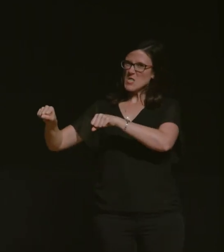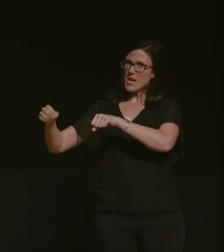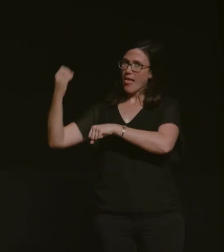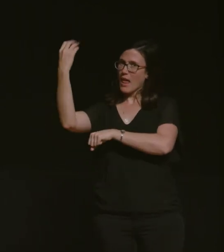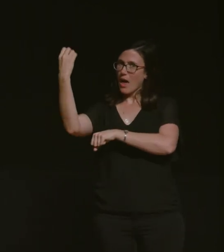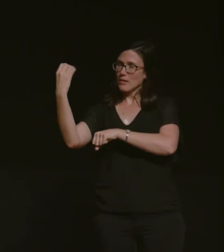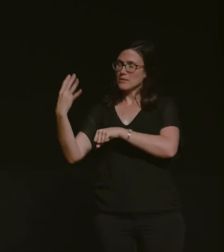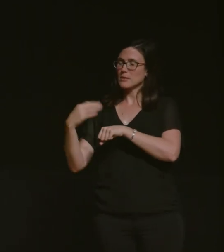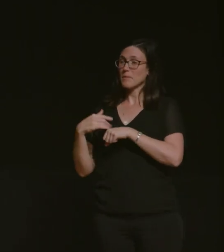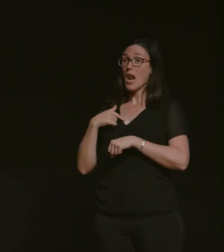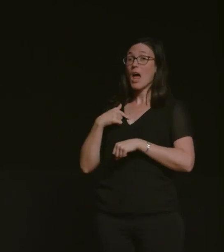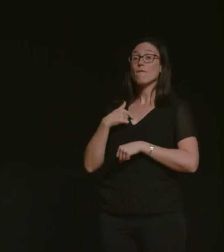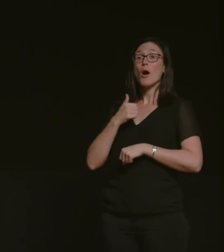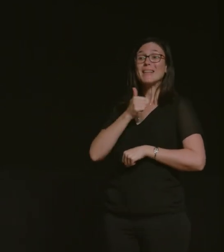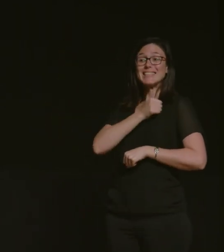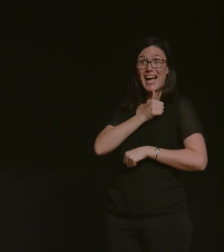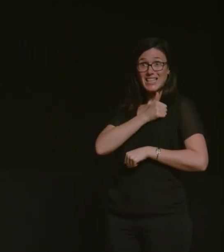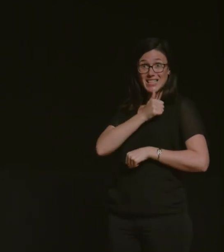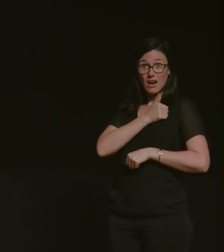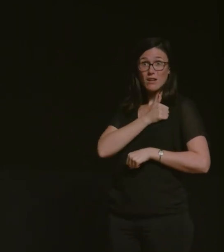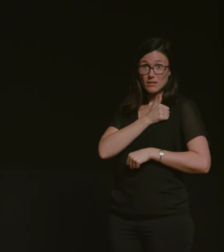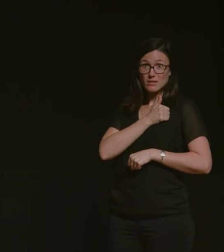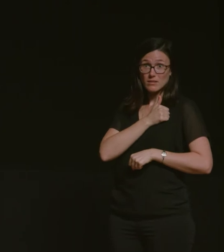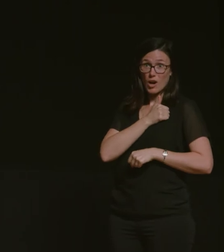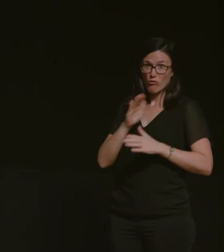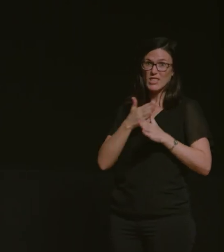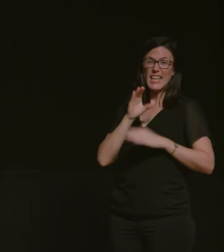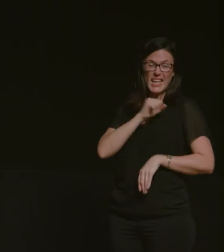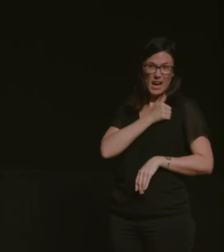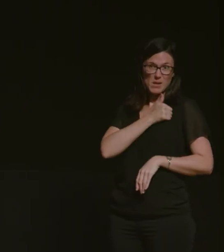also i'm from canada where you can ride your motorbike approximately three days of the year